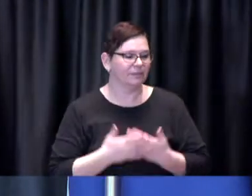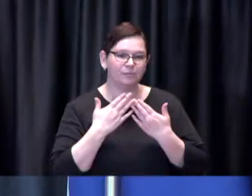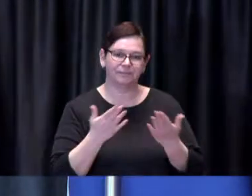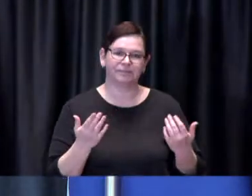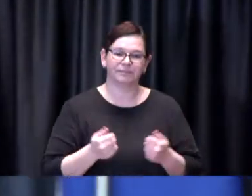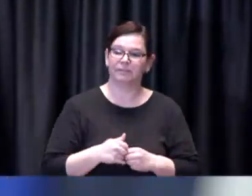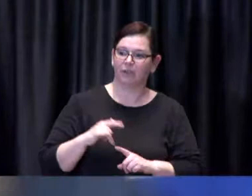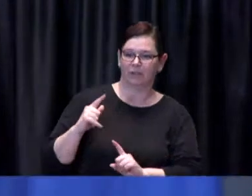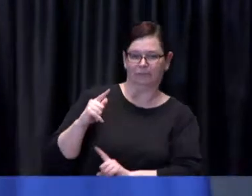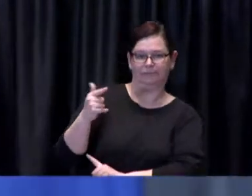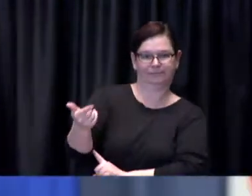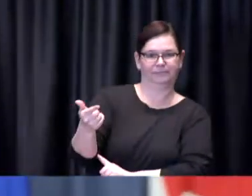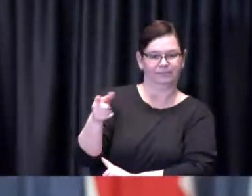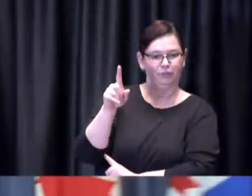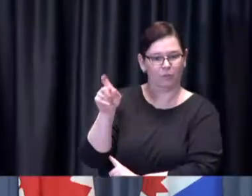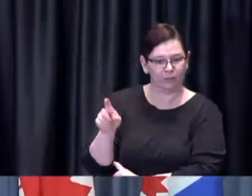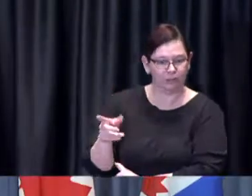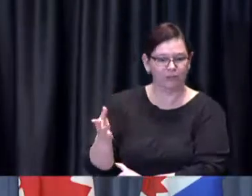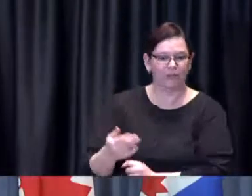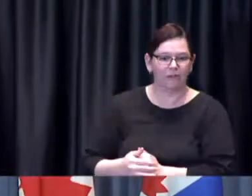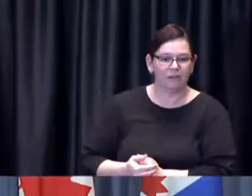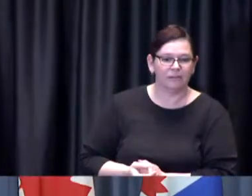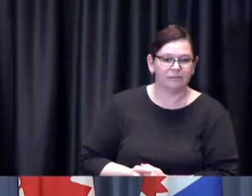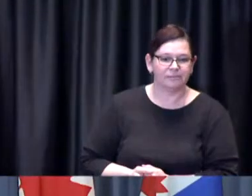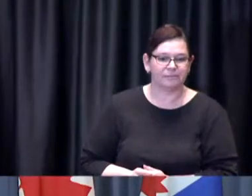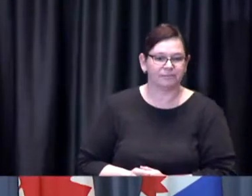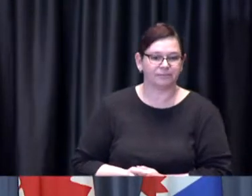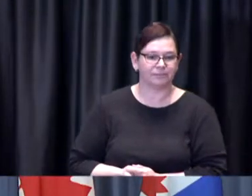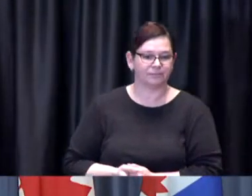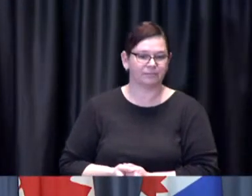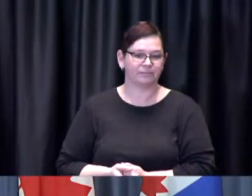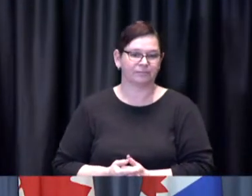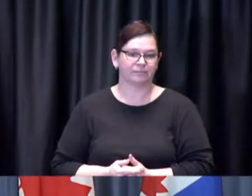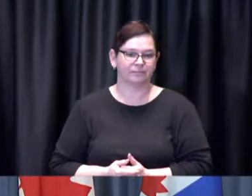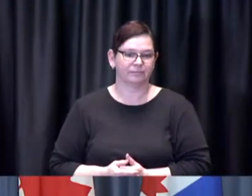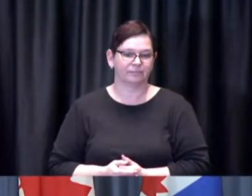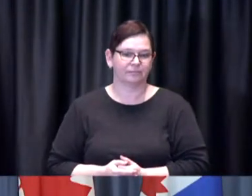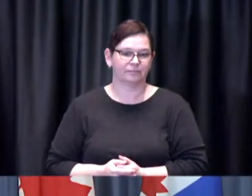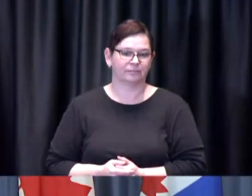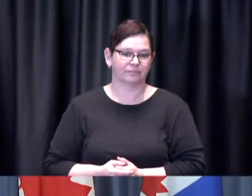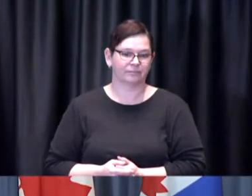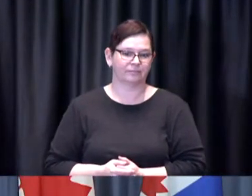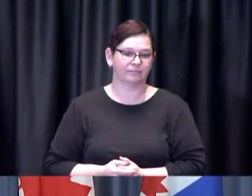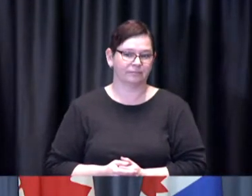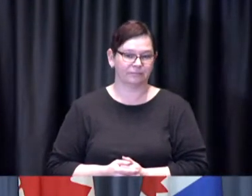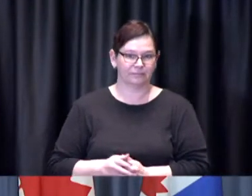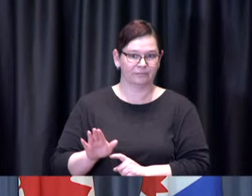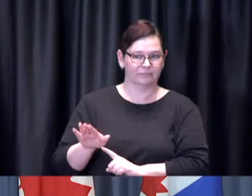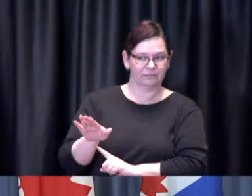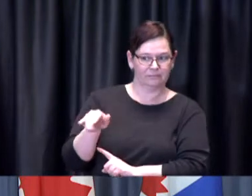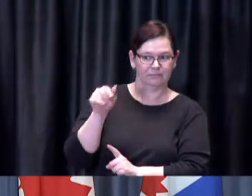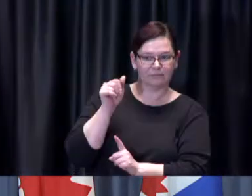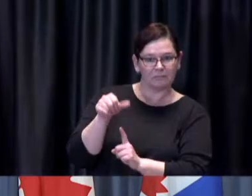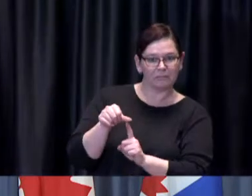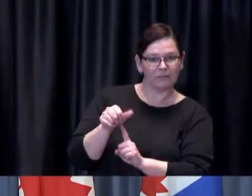Before we do that just a reminder to reporters to please unmute yourself before asking your question. We'll go first to Matt Bingley from Global News Matt.